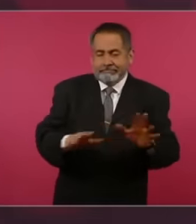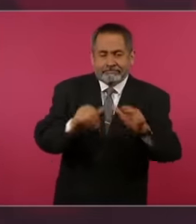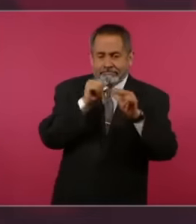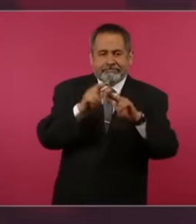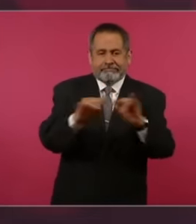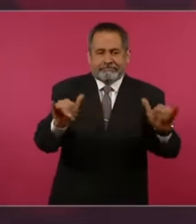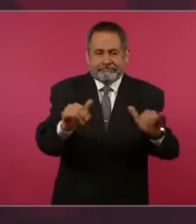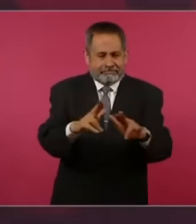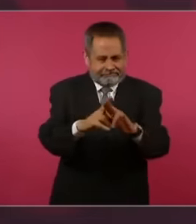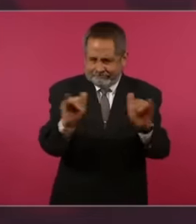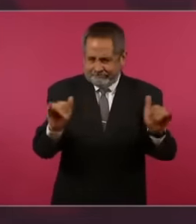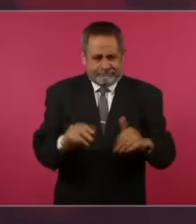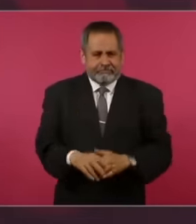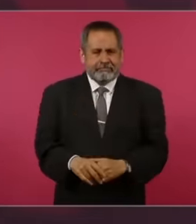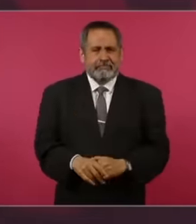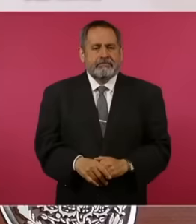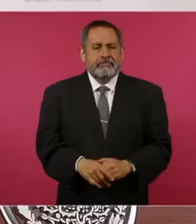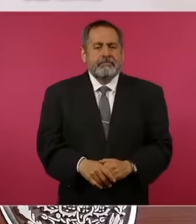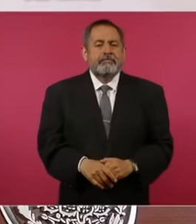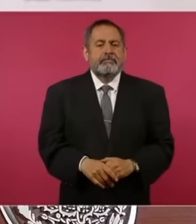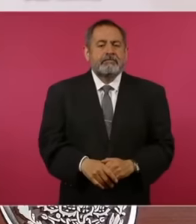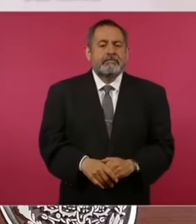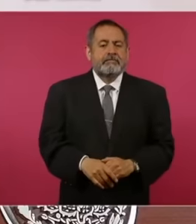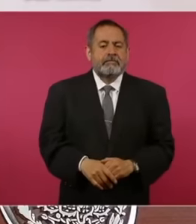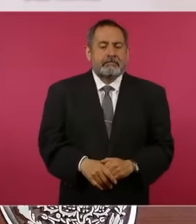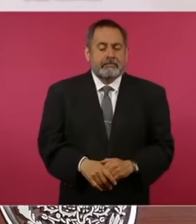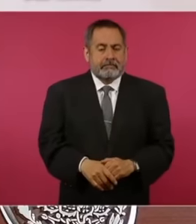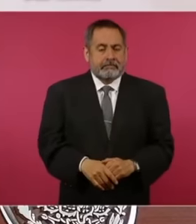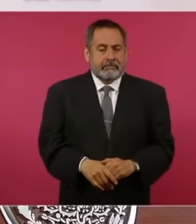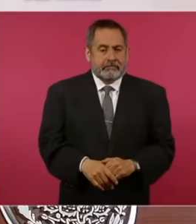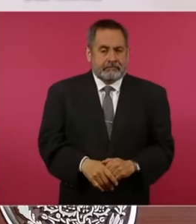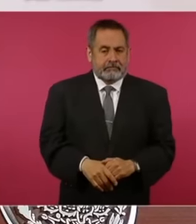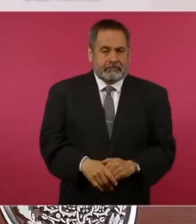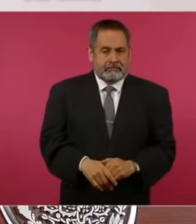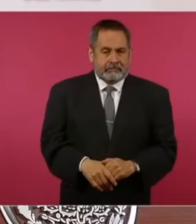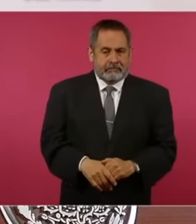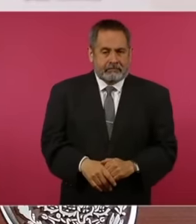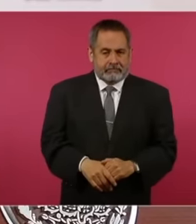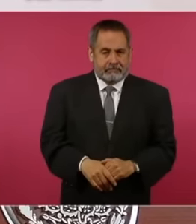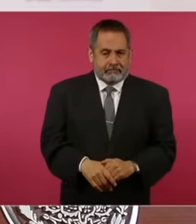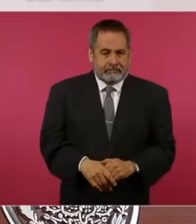except